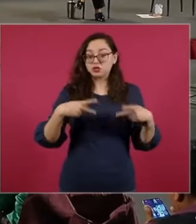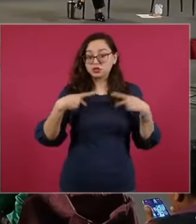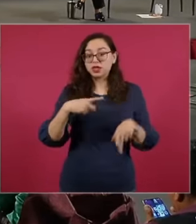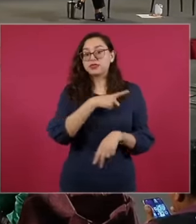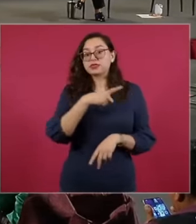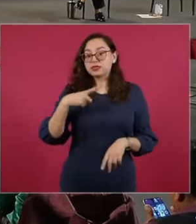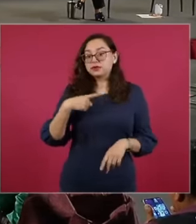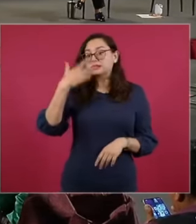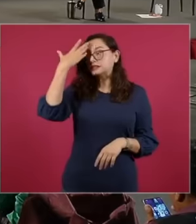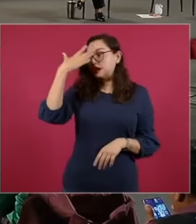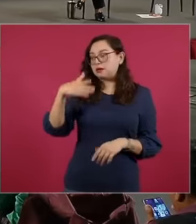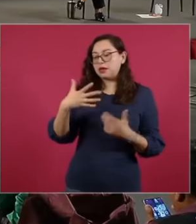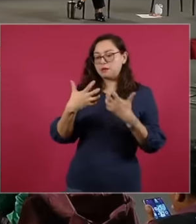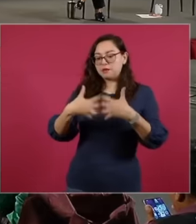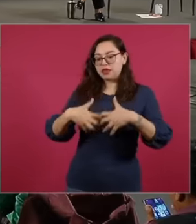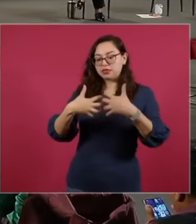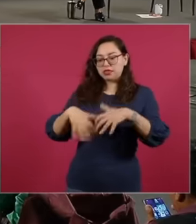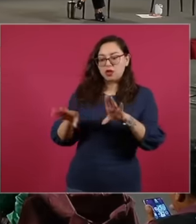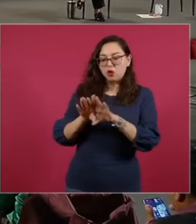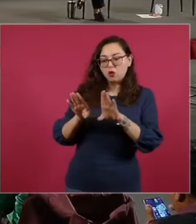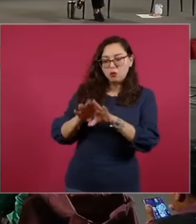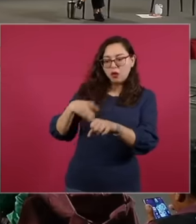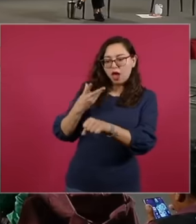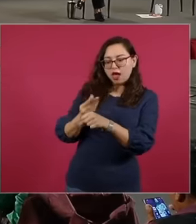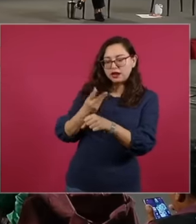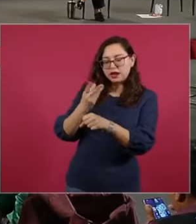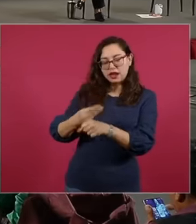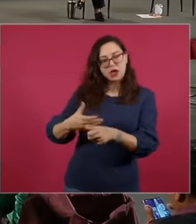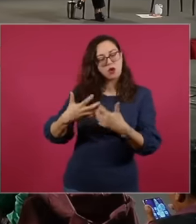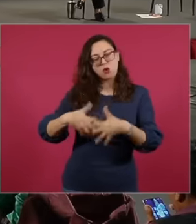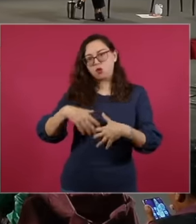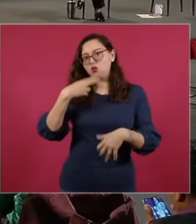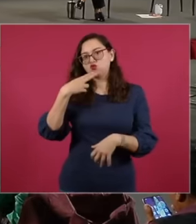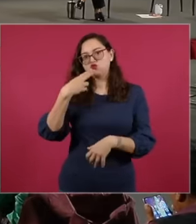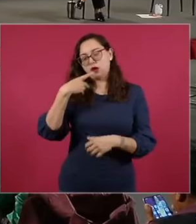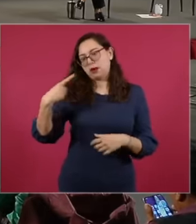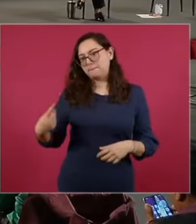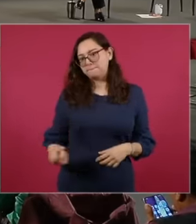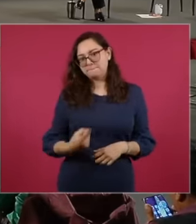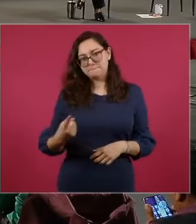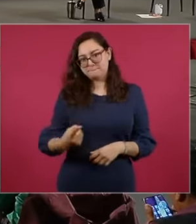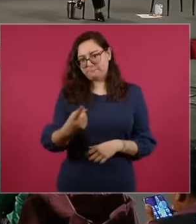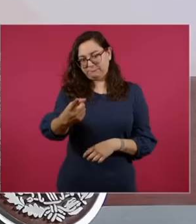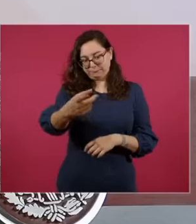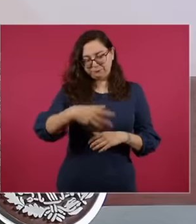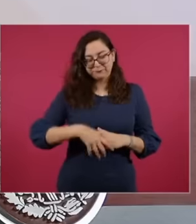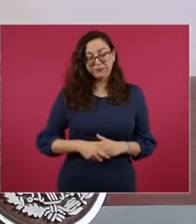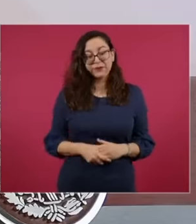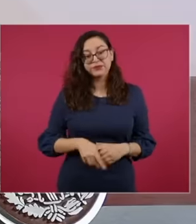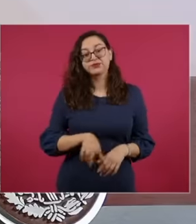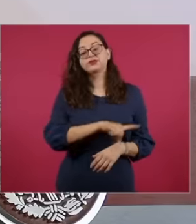in this case those water treatment plants are never stopped, the rest They began operations